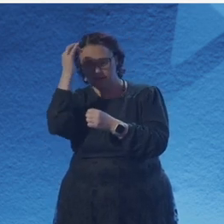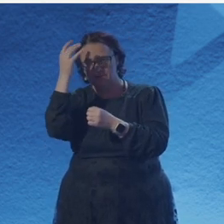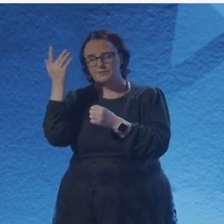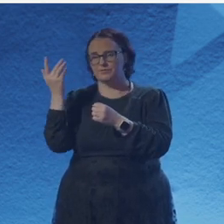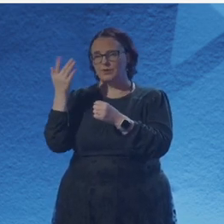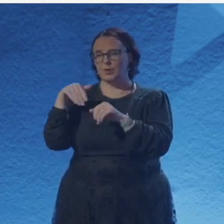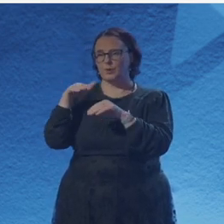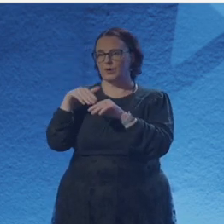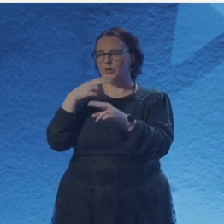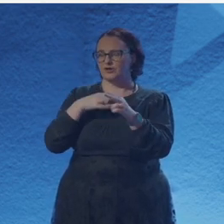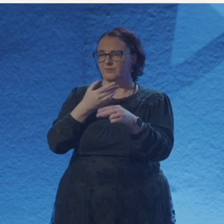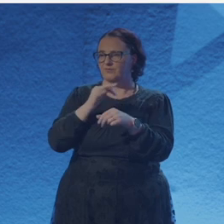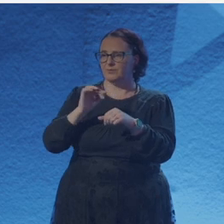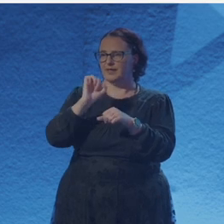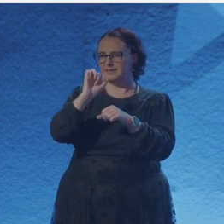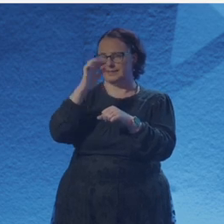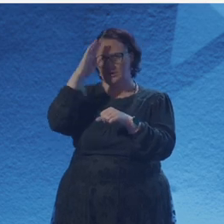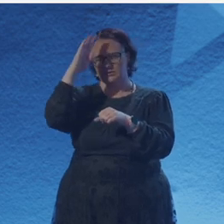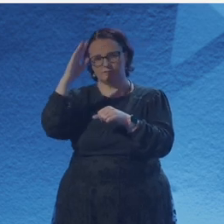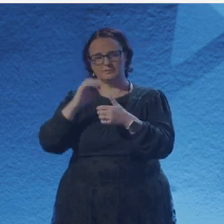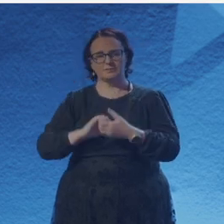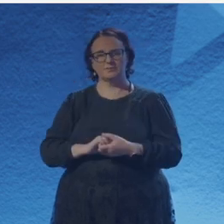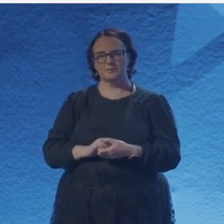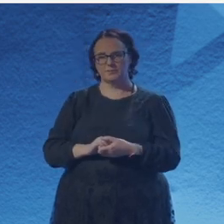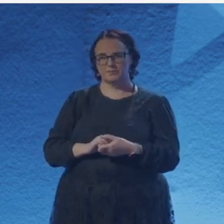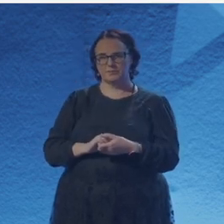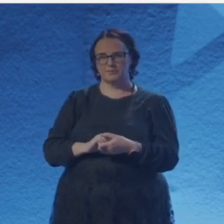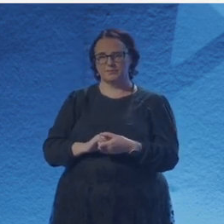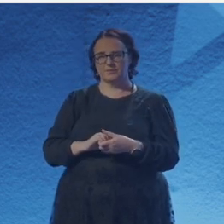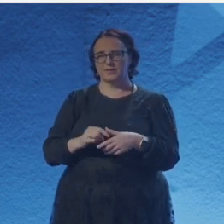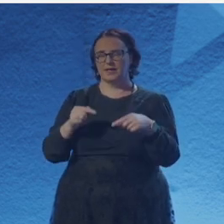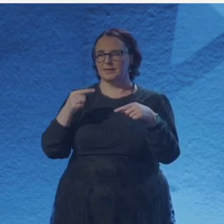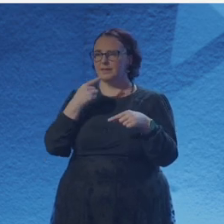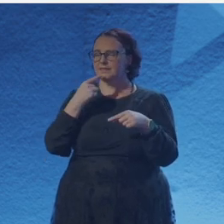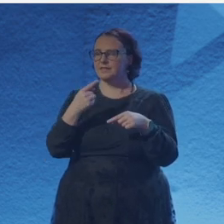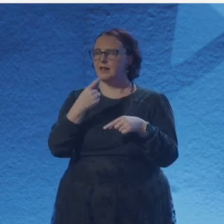Piercing eyes caused soldiers to shield theirs